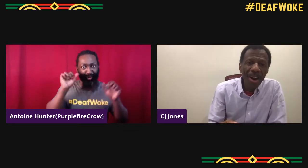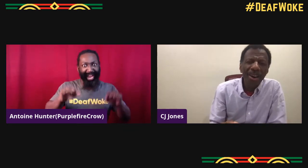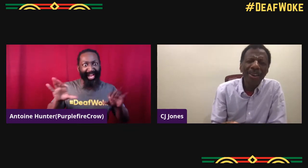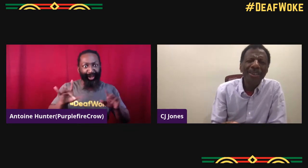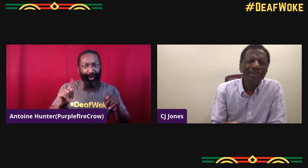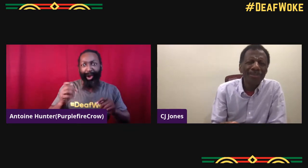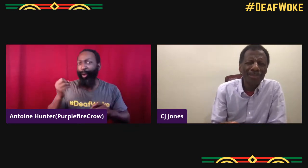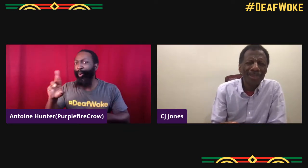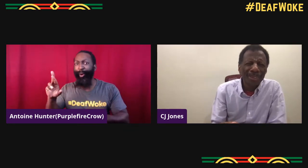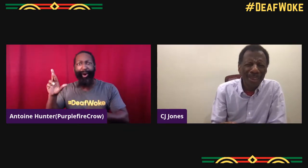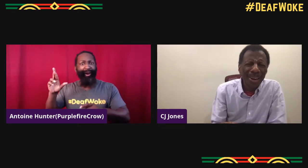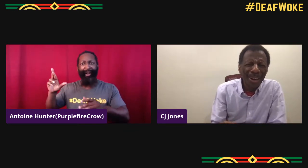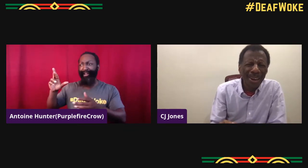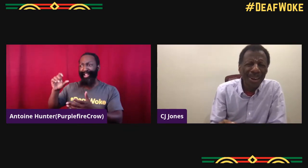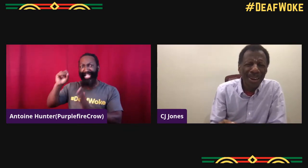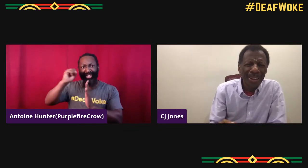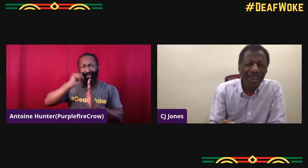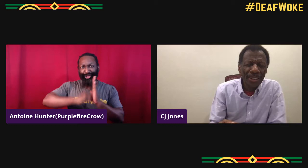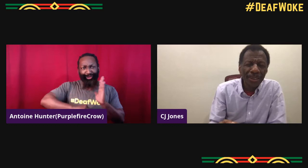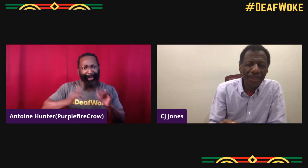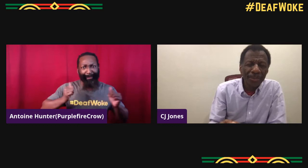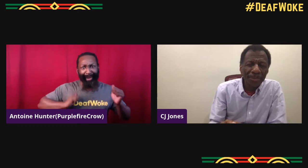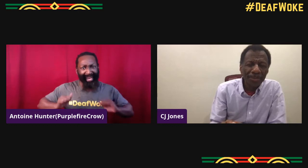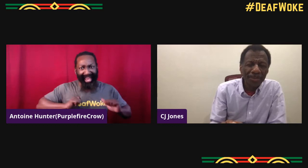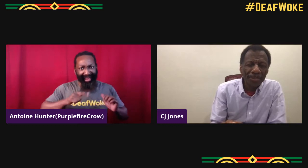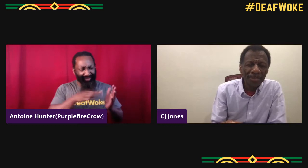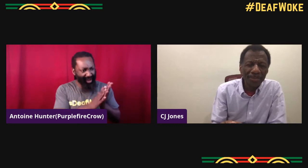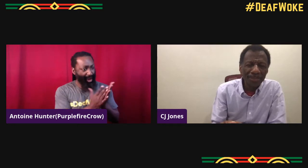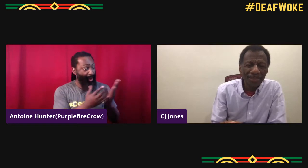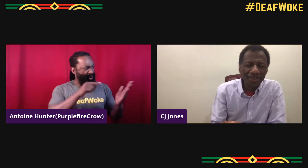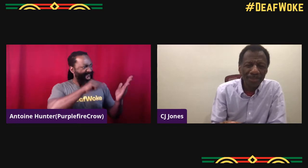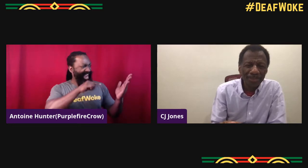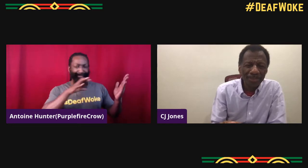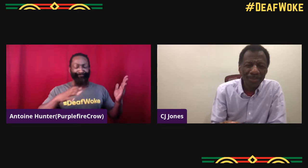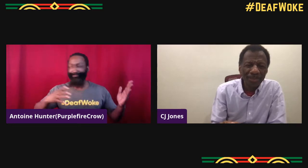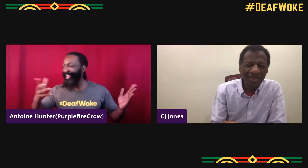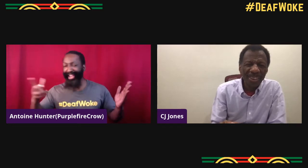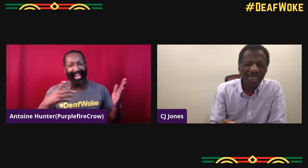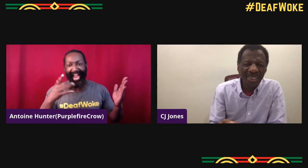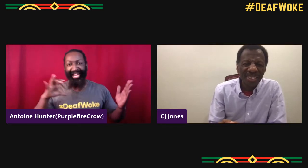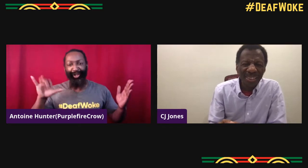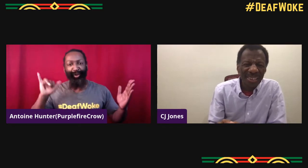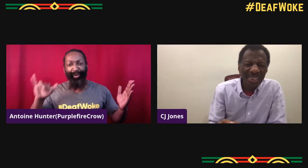So what was it like? You started getting involved in the arts world,